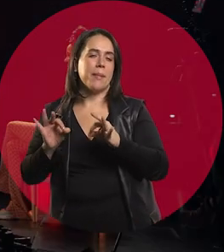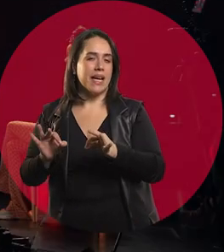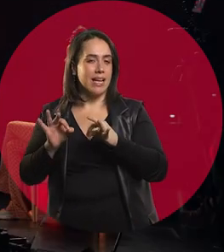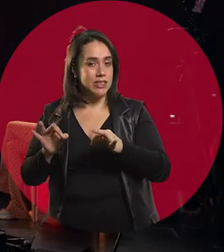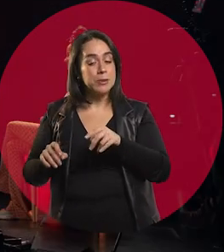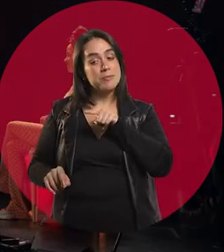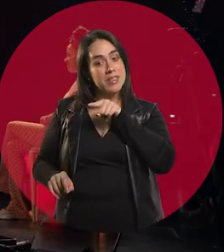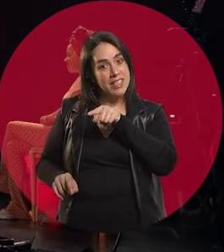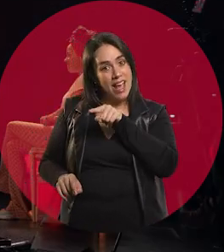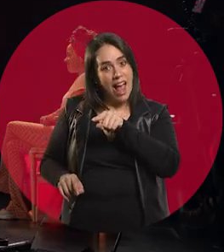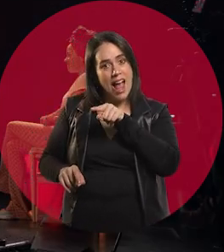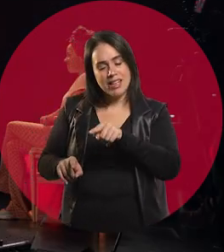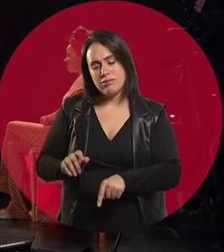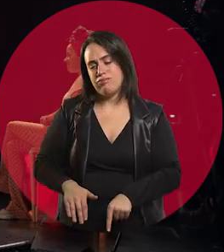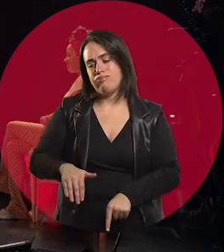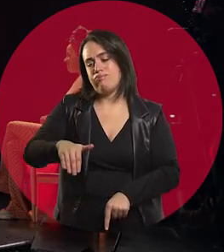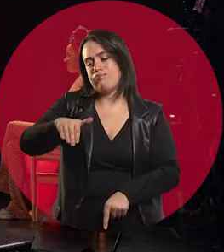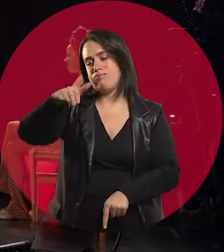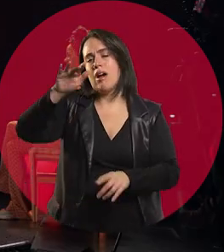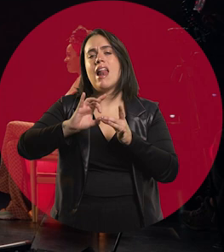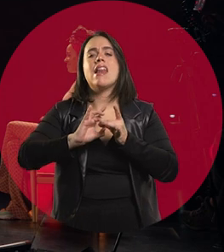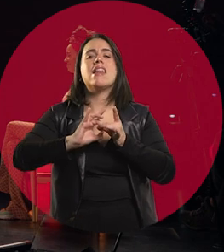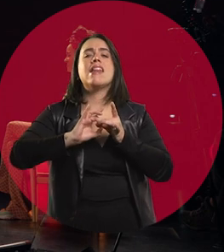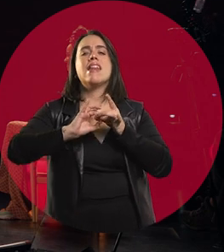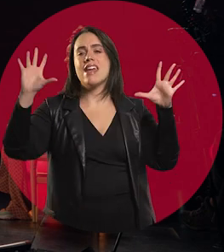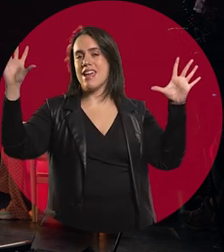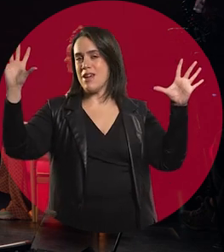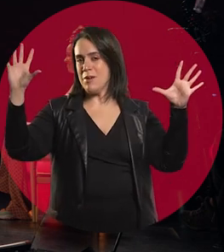And from there I went to the cobblestones of 14 de Julio.